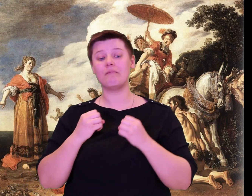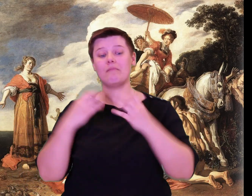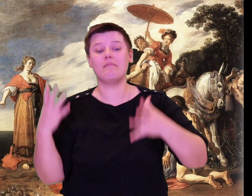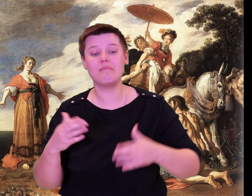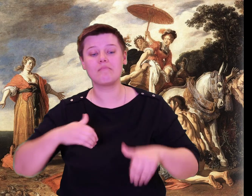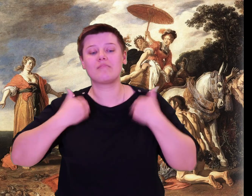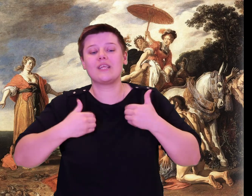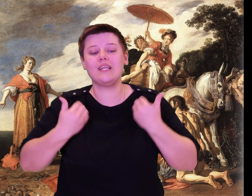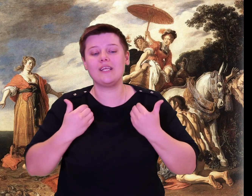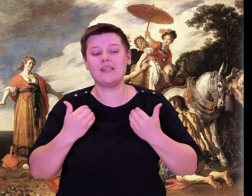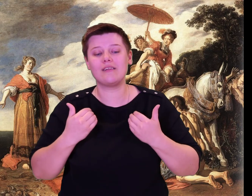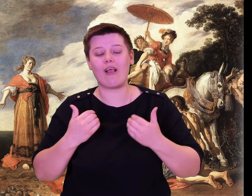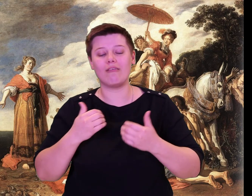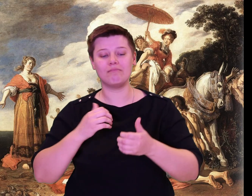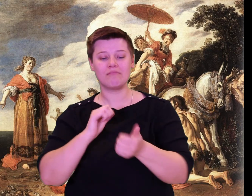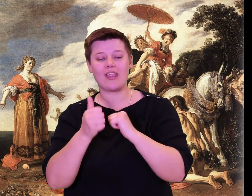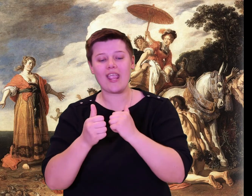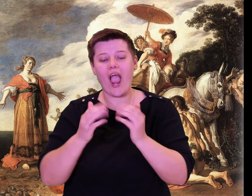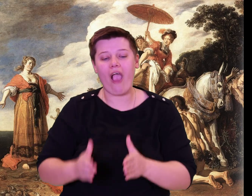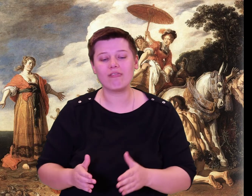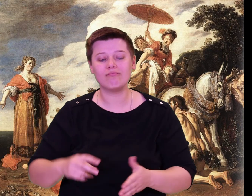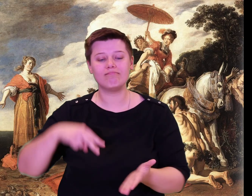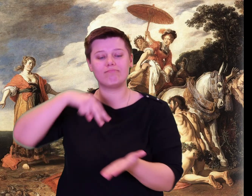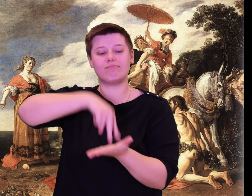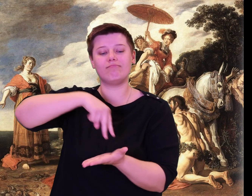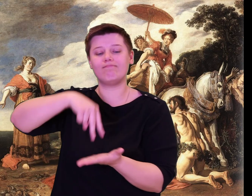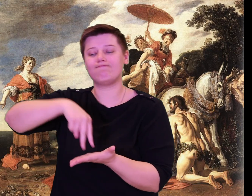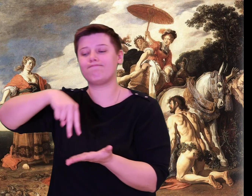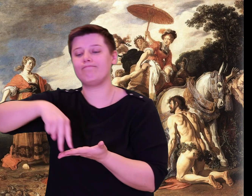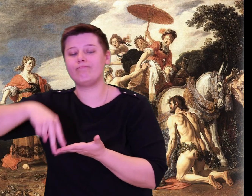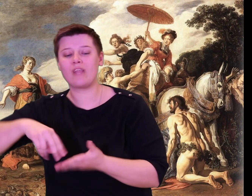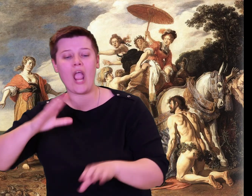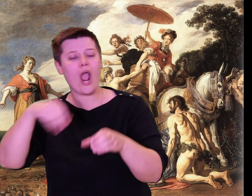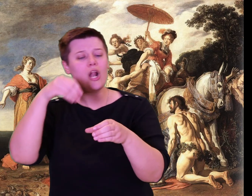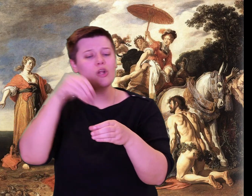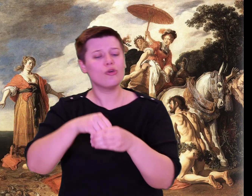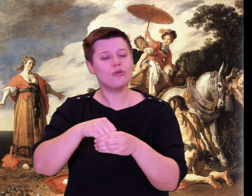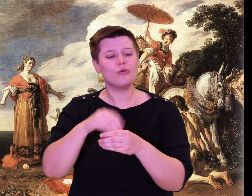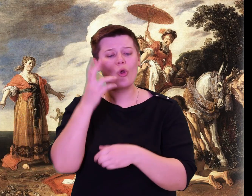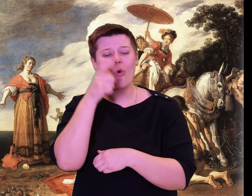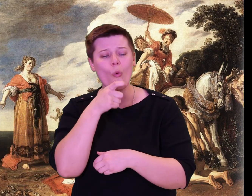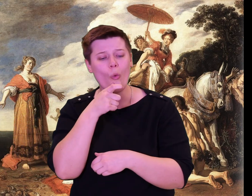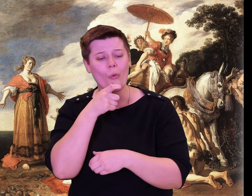Many young athletes stood there, including the three sons of great Alcinous: